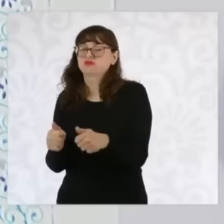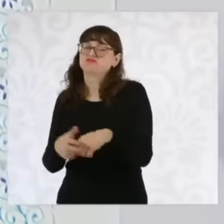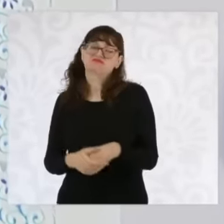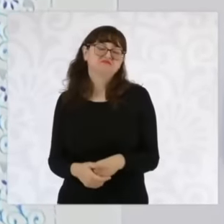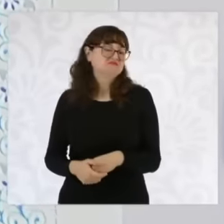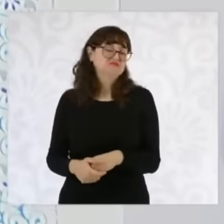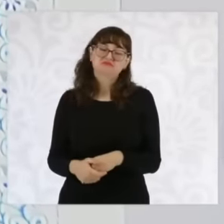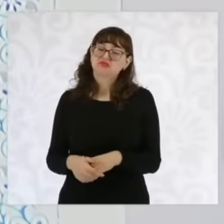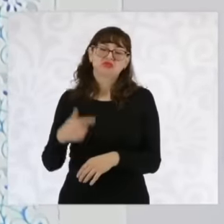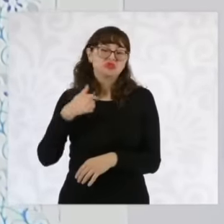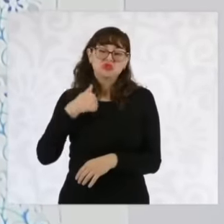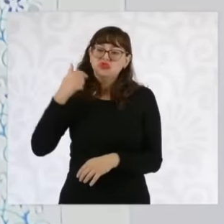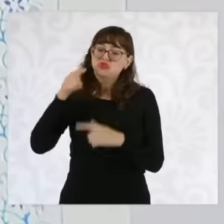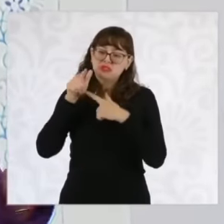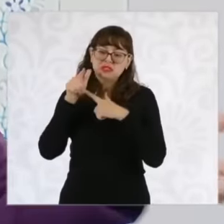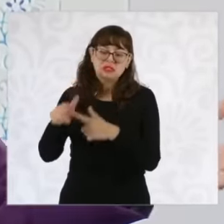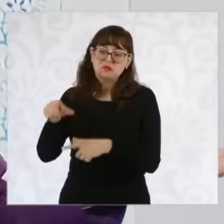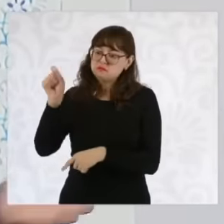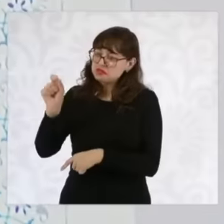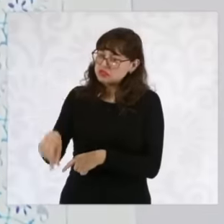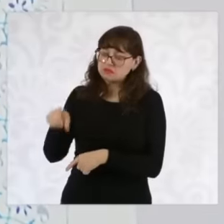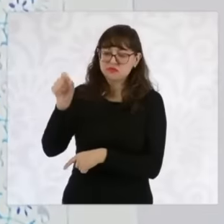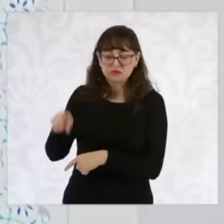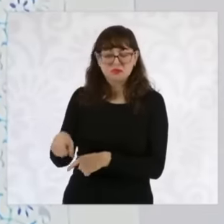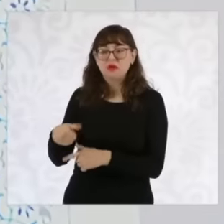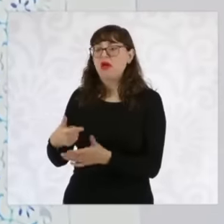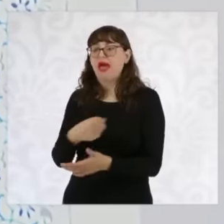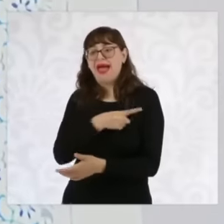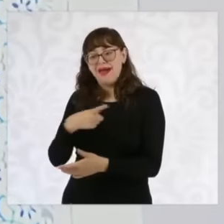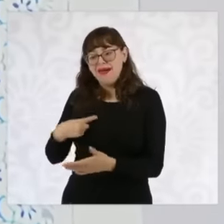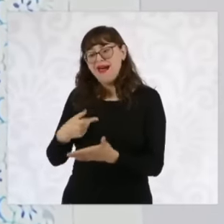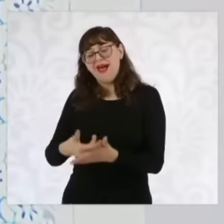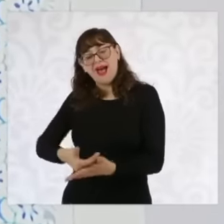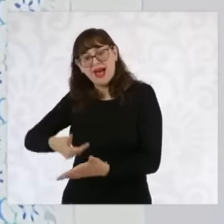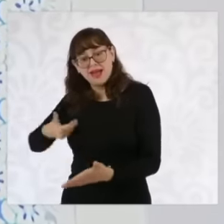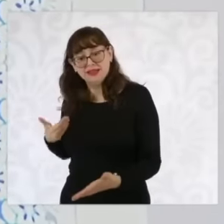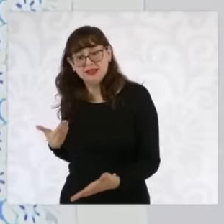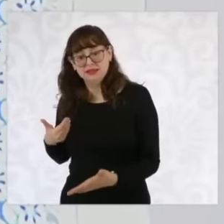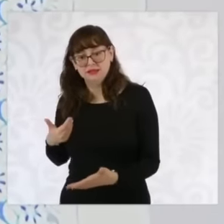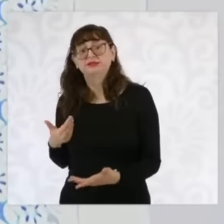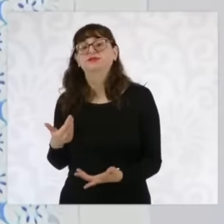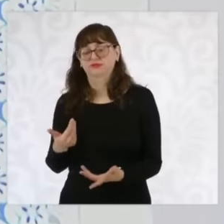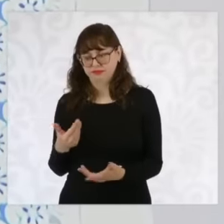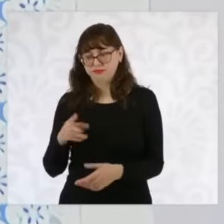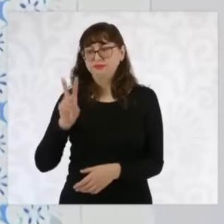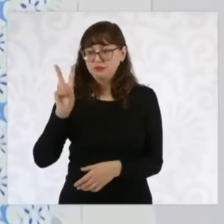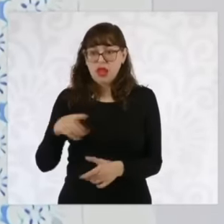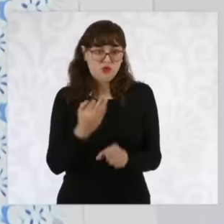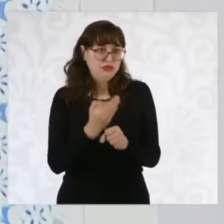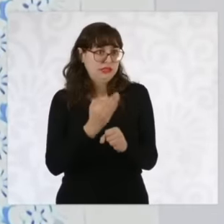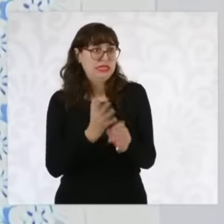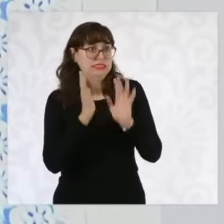there must be humanitarian attention, well-being has very important shelters, Ariatna